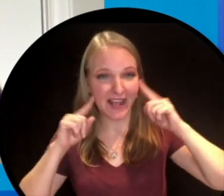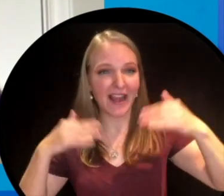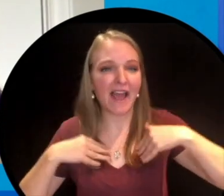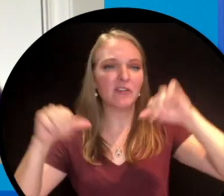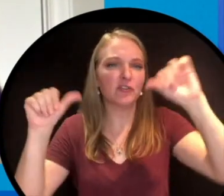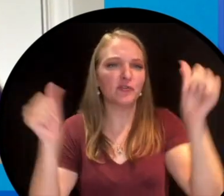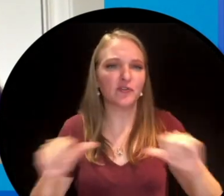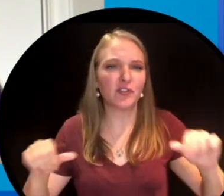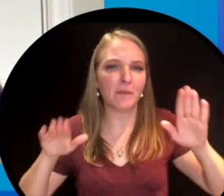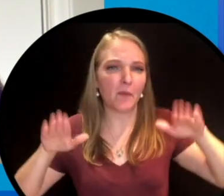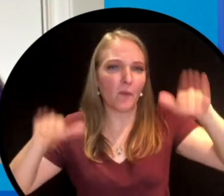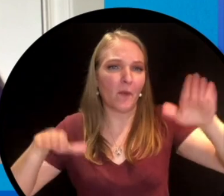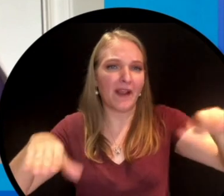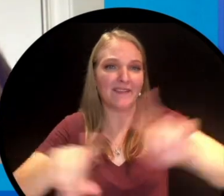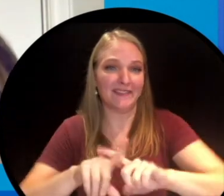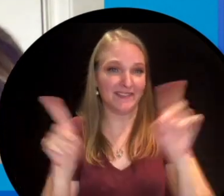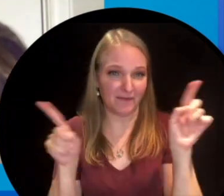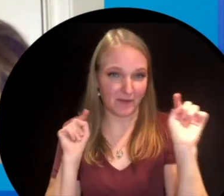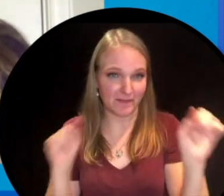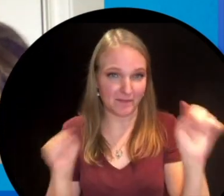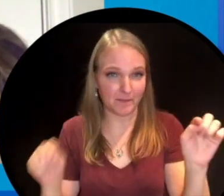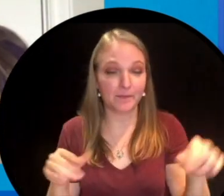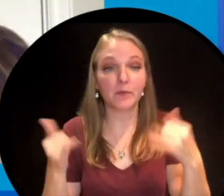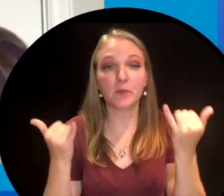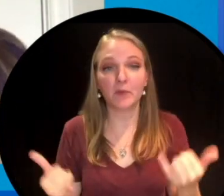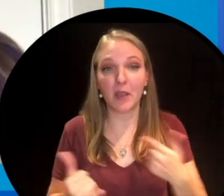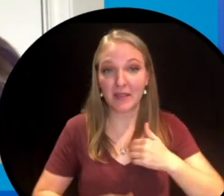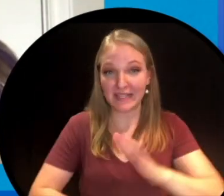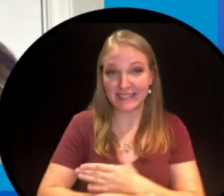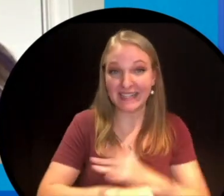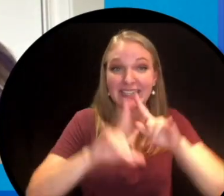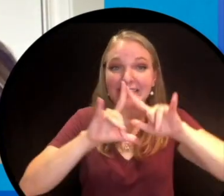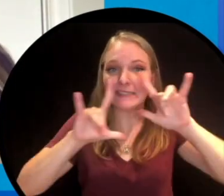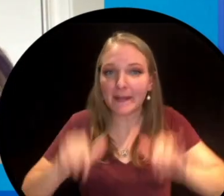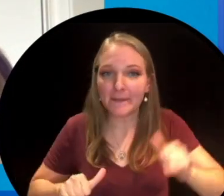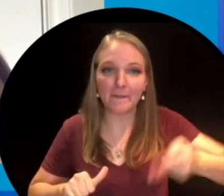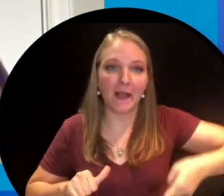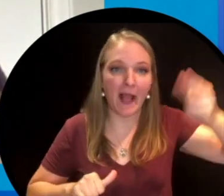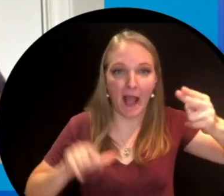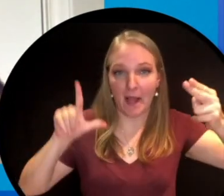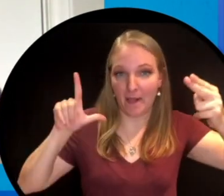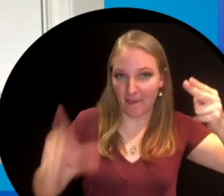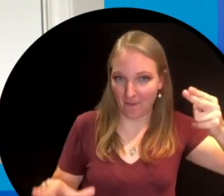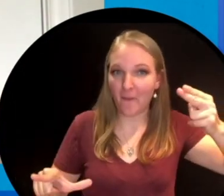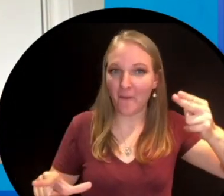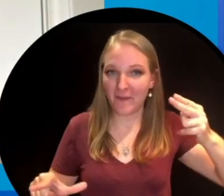sound waves. Today i'm going to be singing both a high sound and a low sound at the same time.